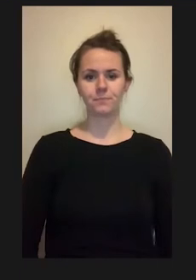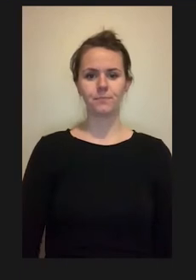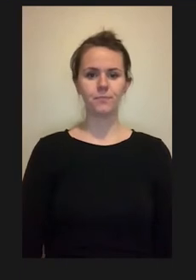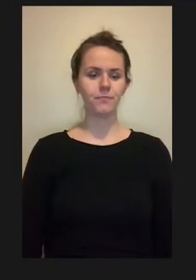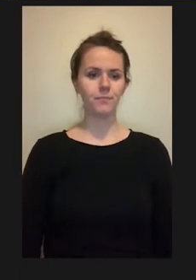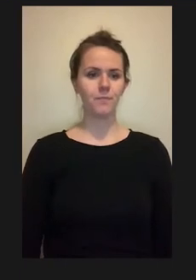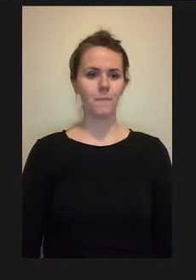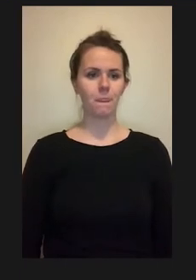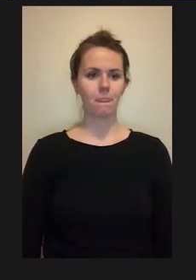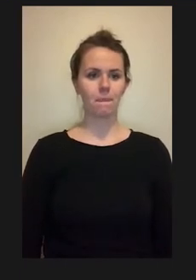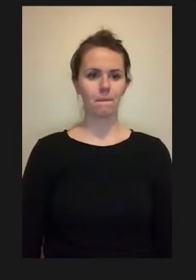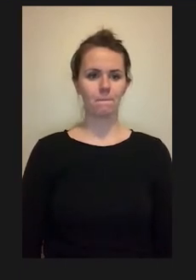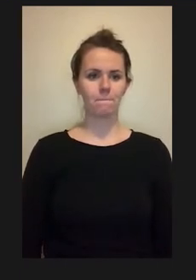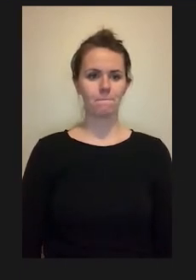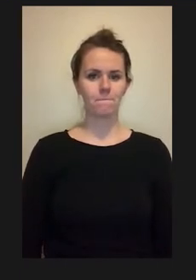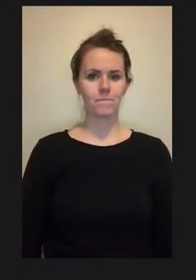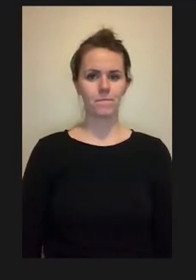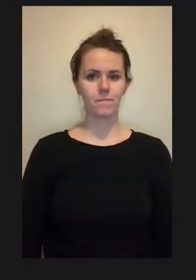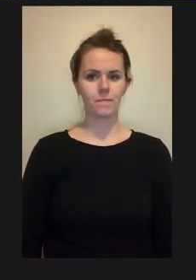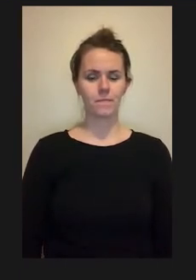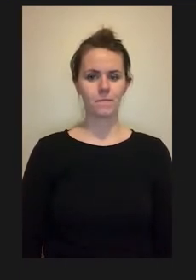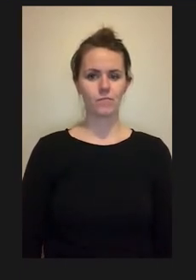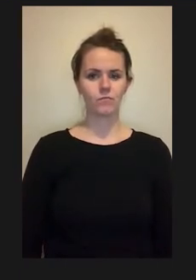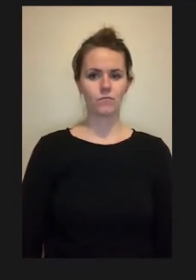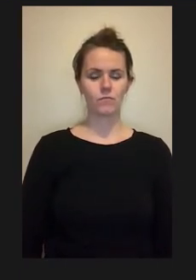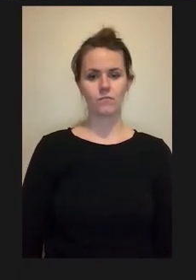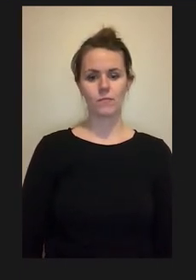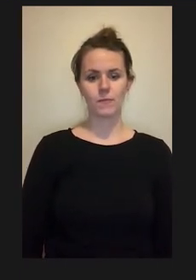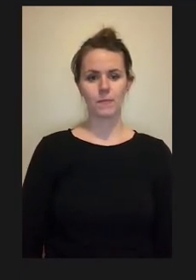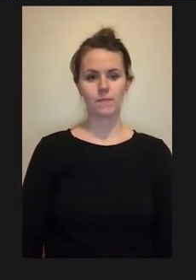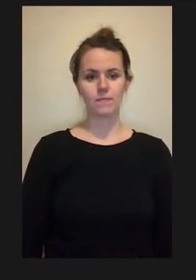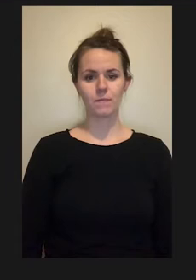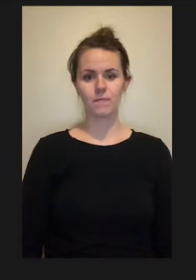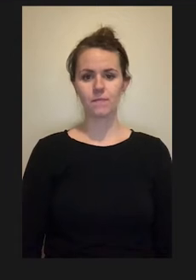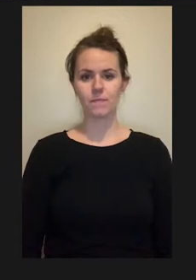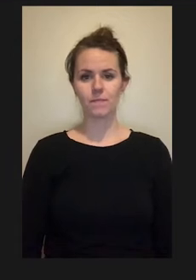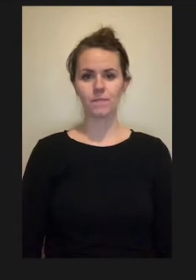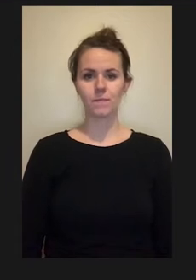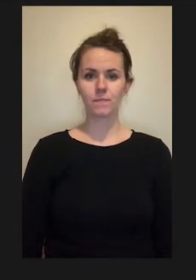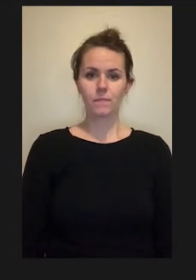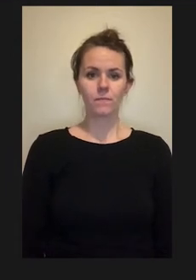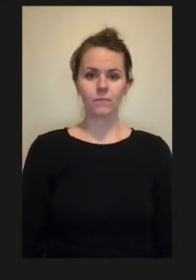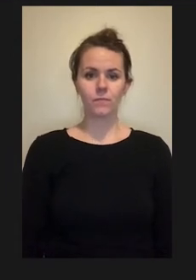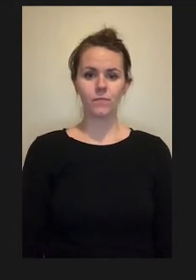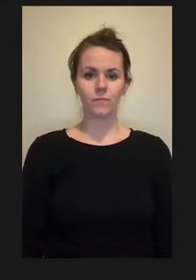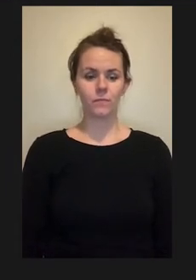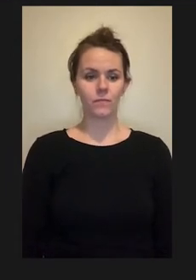platform. We also found the system to be very useful for those with low vision by